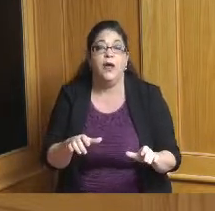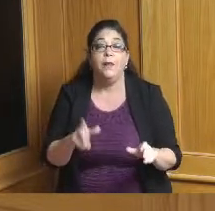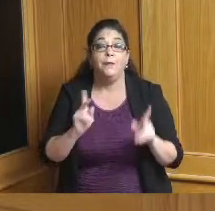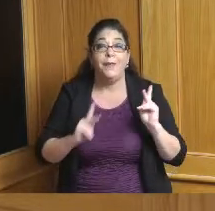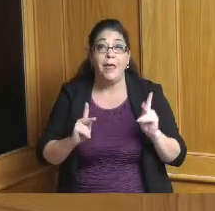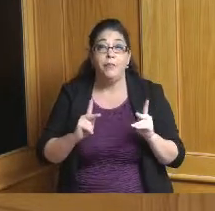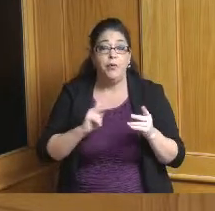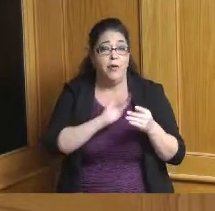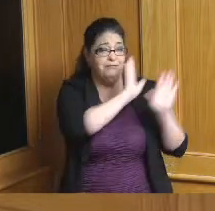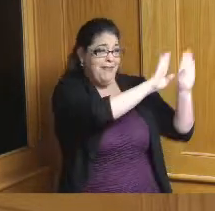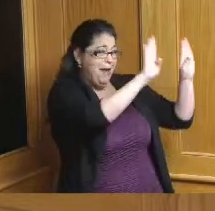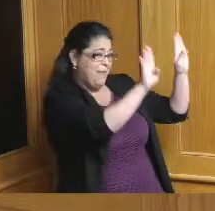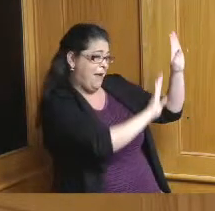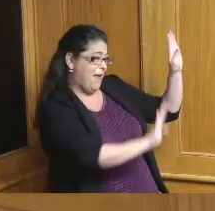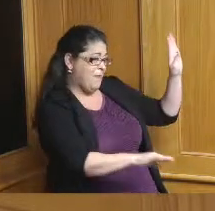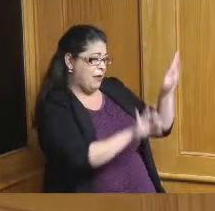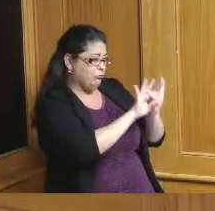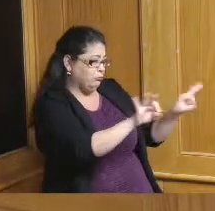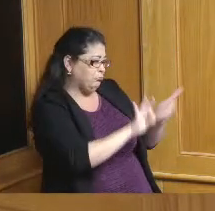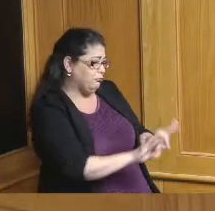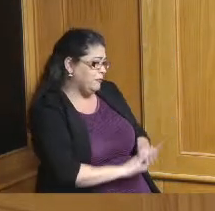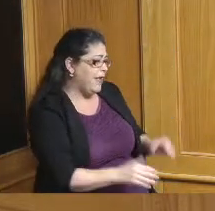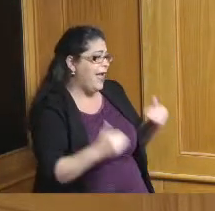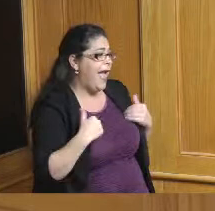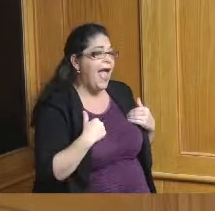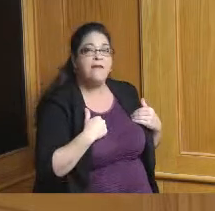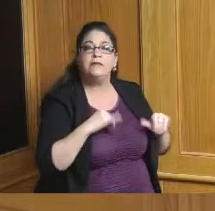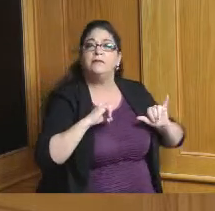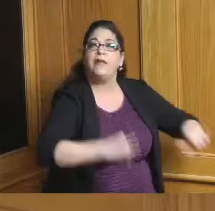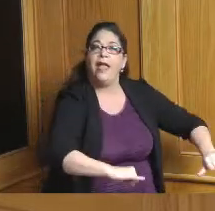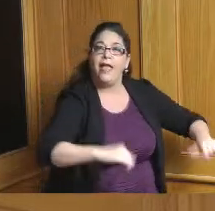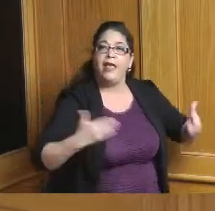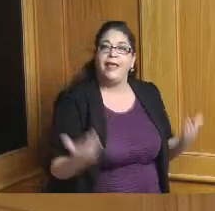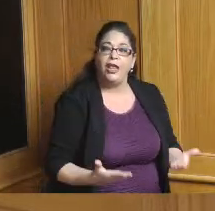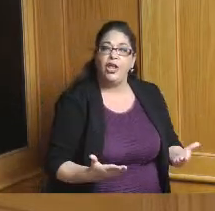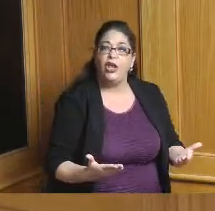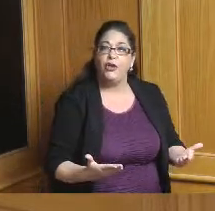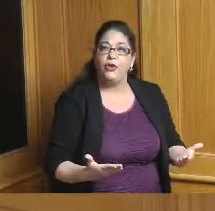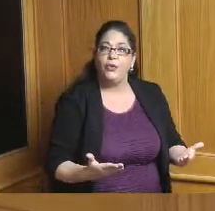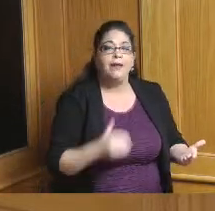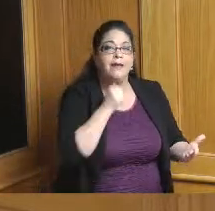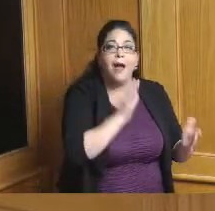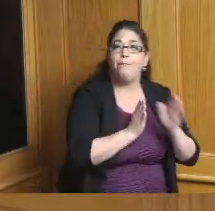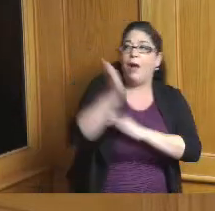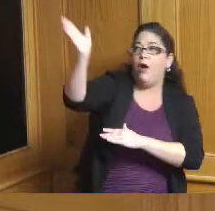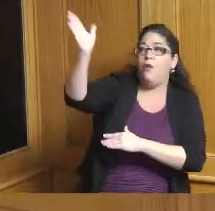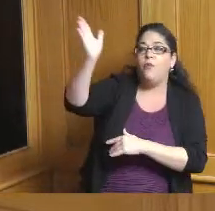and spending money here be able to work here be able to grow here yeah buy a house here keep